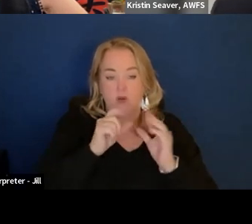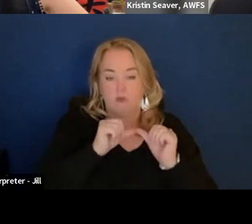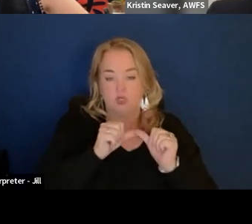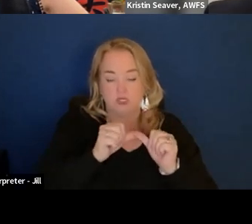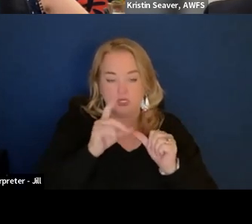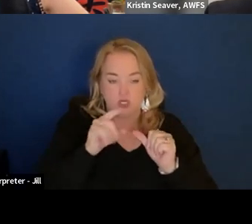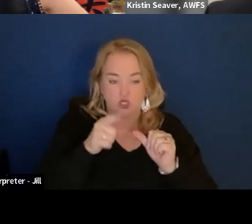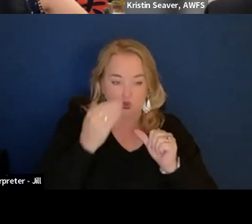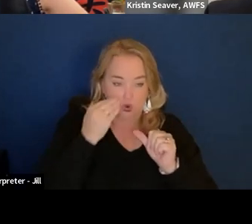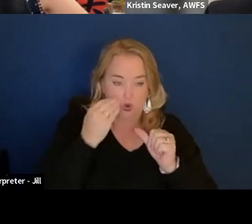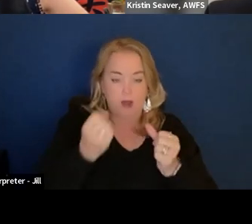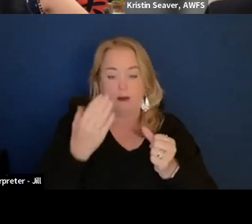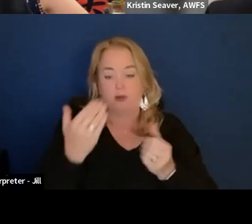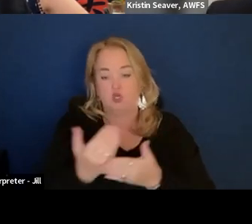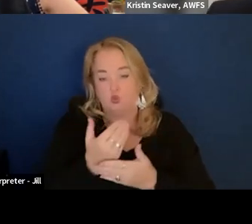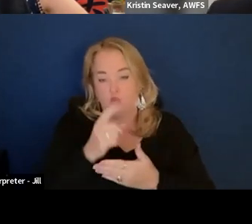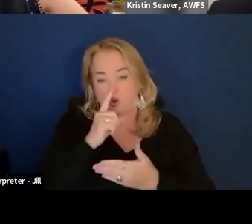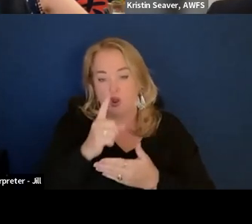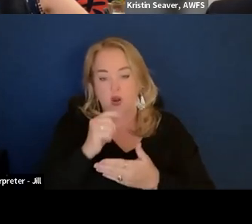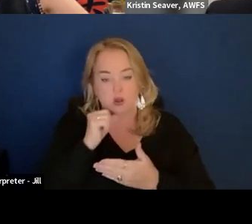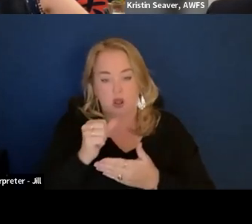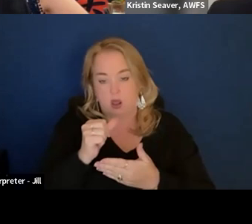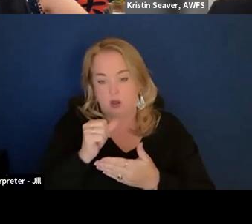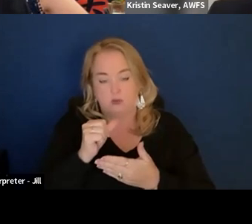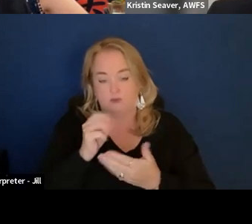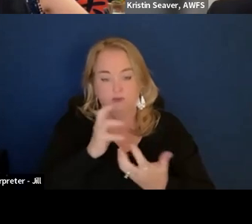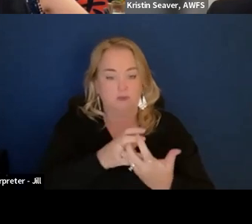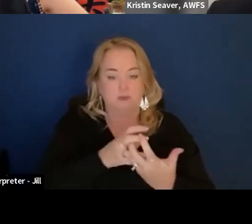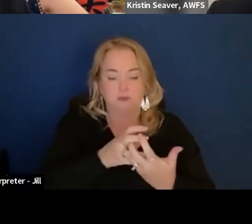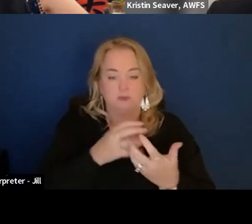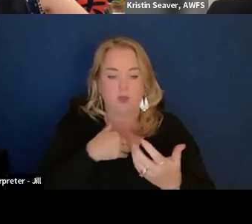How many new clauses are not even making it in? I love the printer services example.